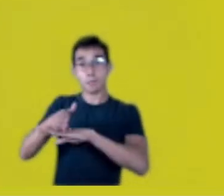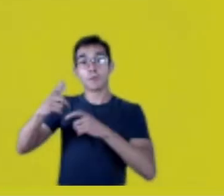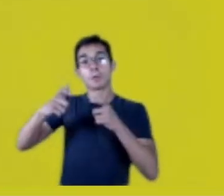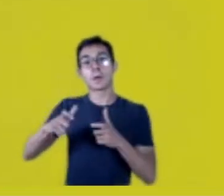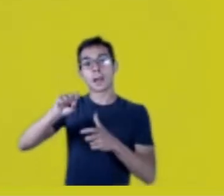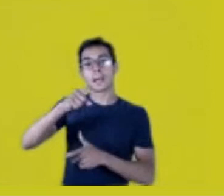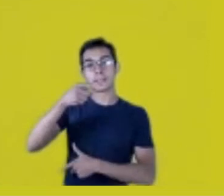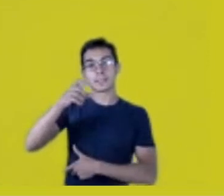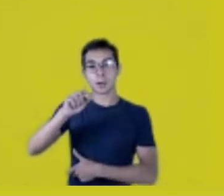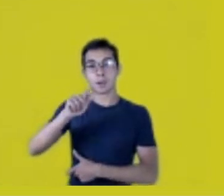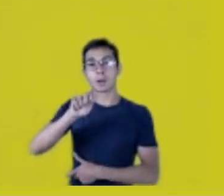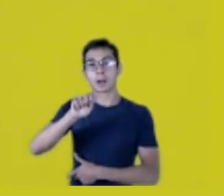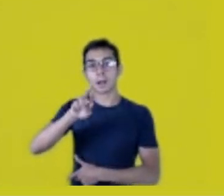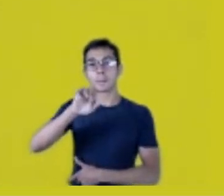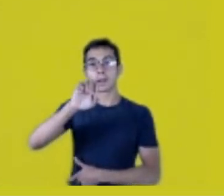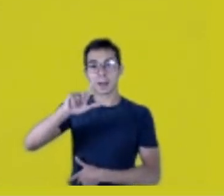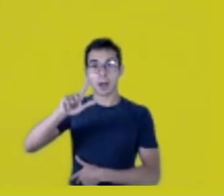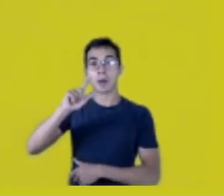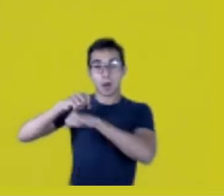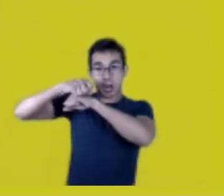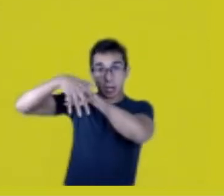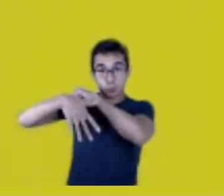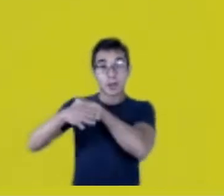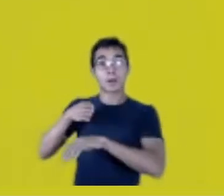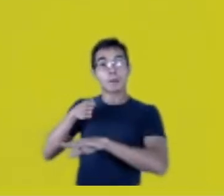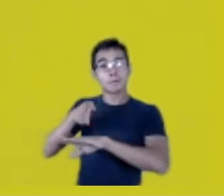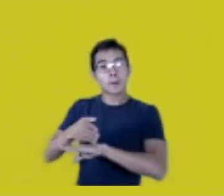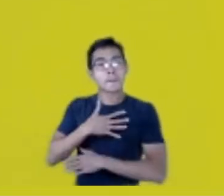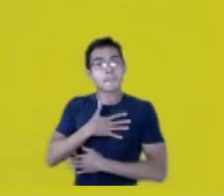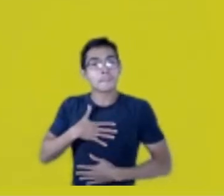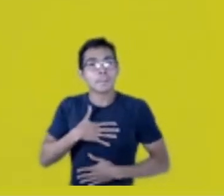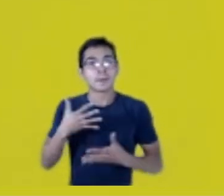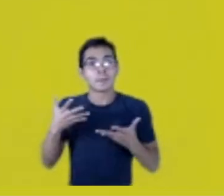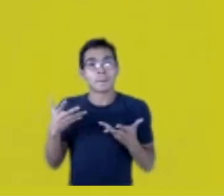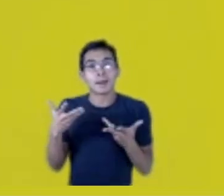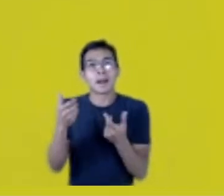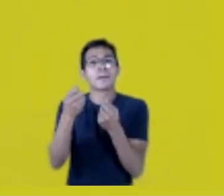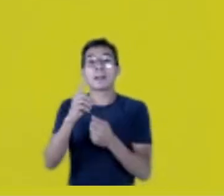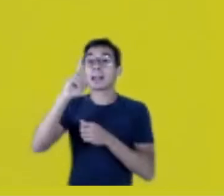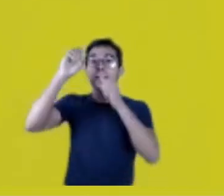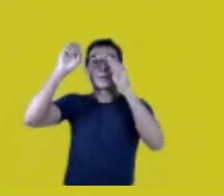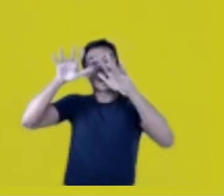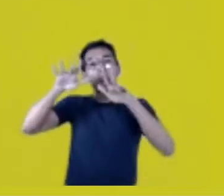What a blessing! Wonderful. God bless São Gabriel da Cachoeira.